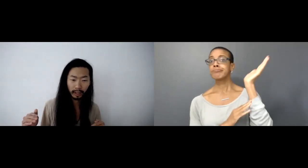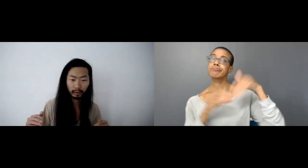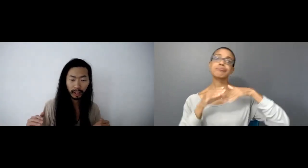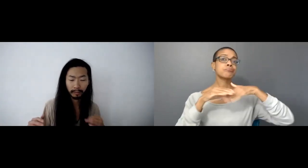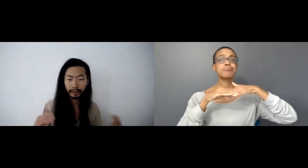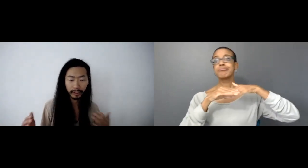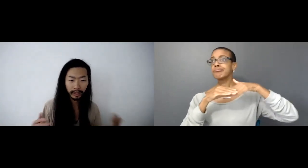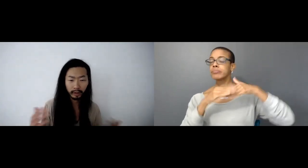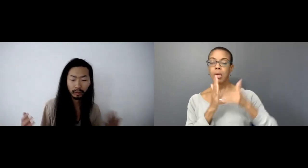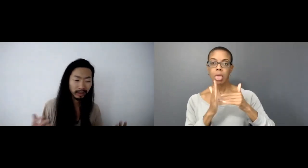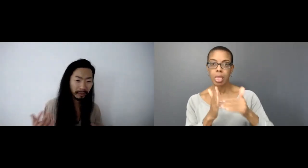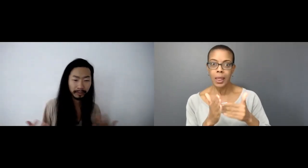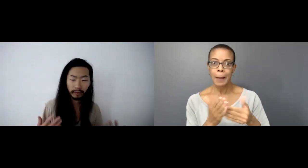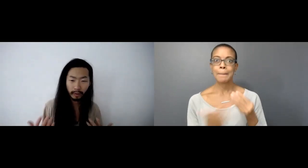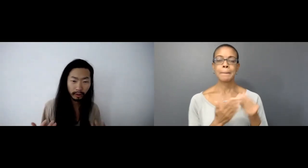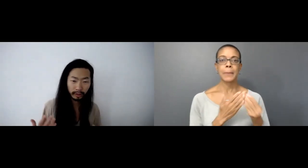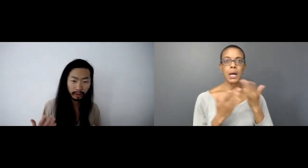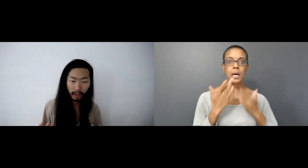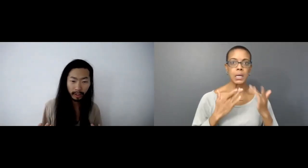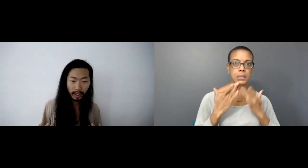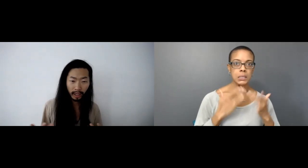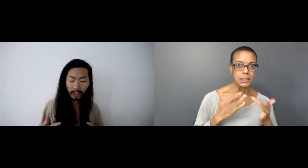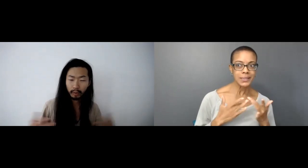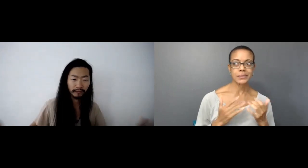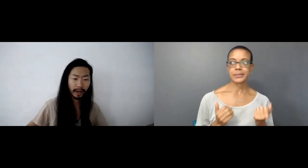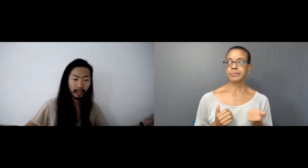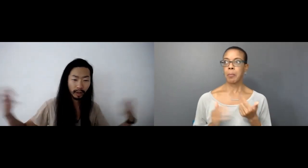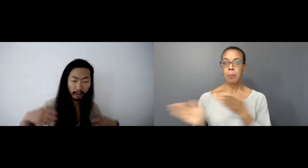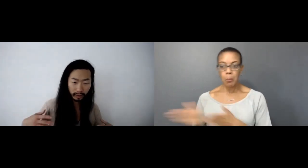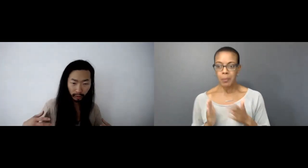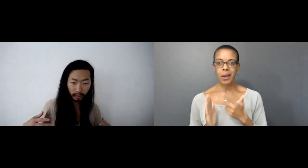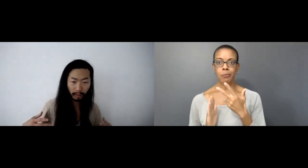you can barely, you can only maybe spend a few hours to prepare and you can't really invite anyone else to come in.